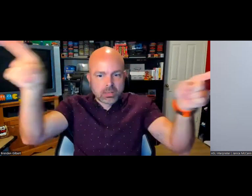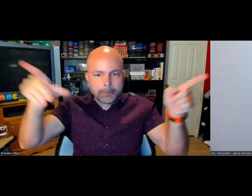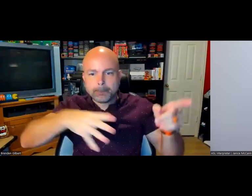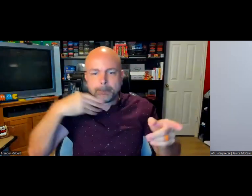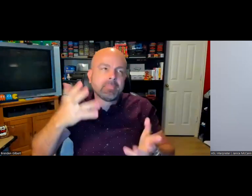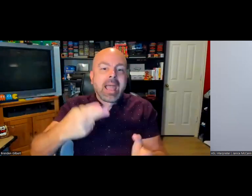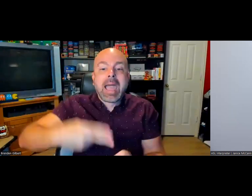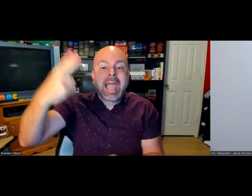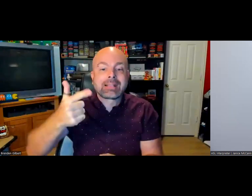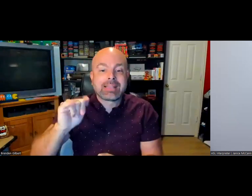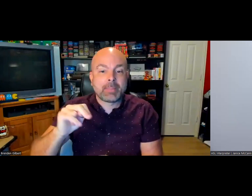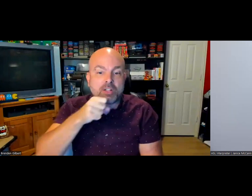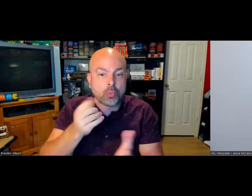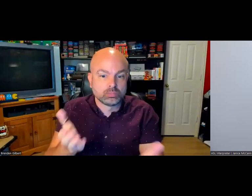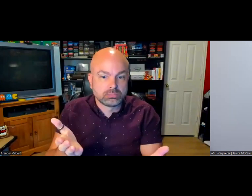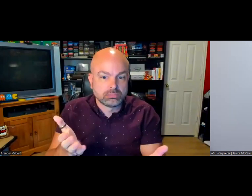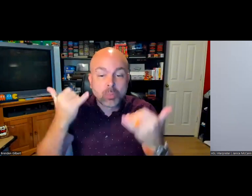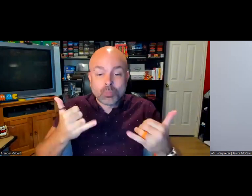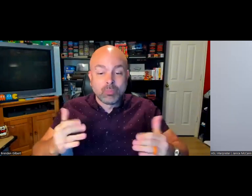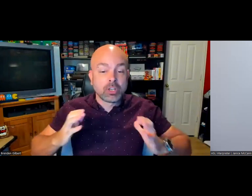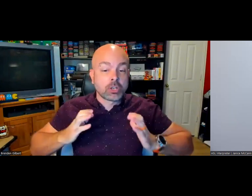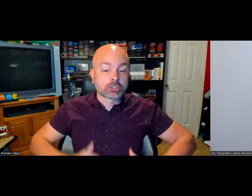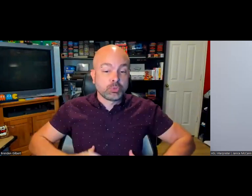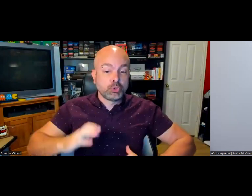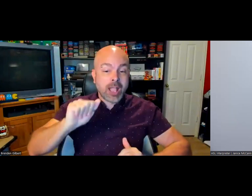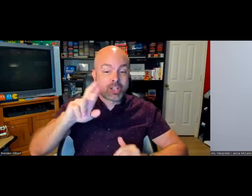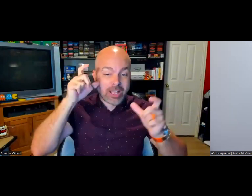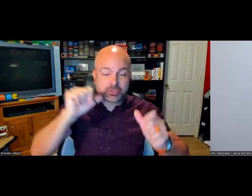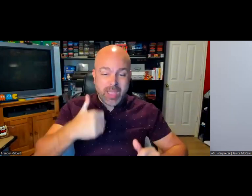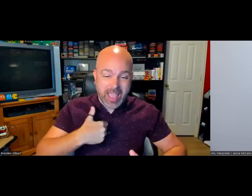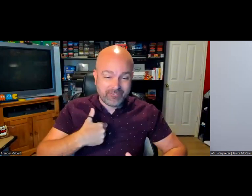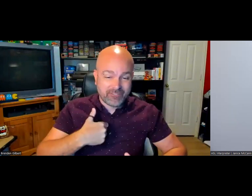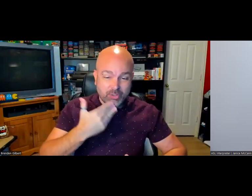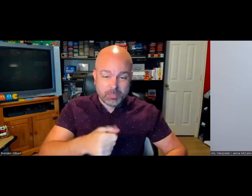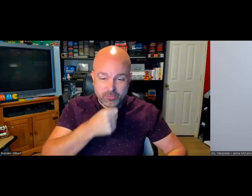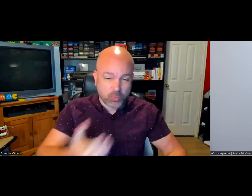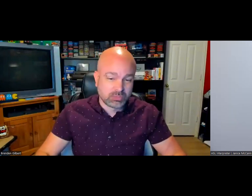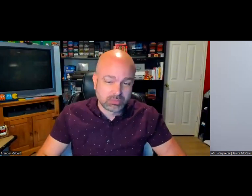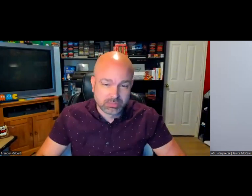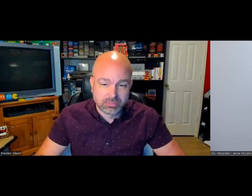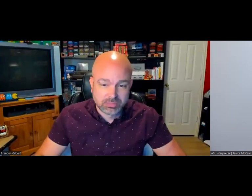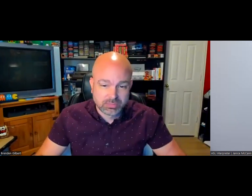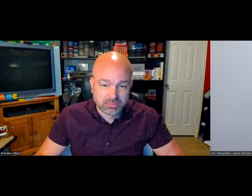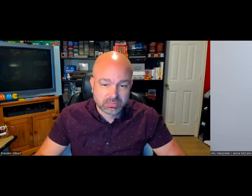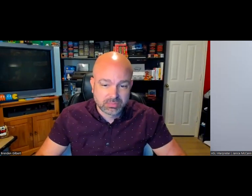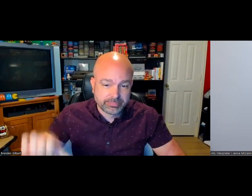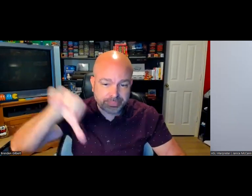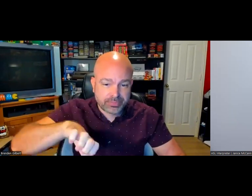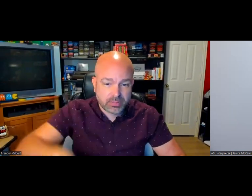AR, having the microphones. Right now, consumer AR glasses,